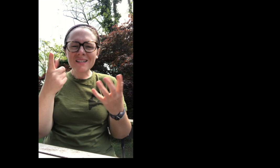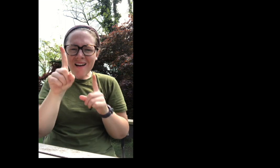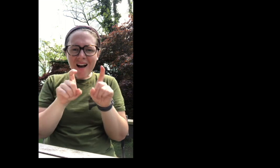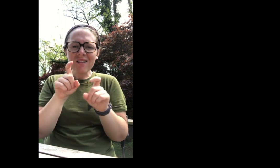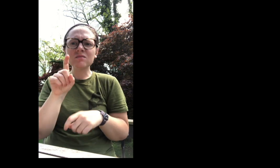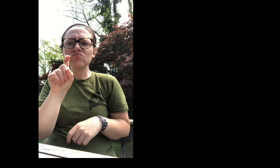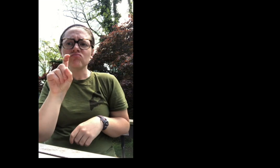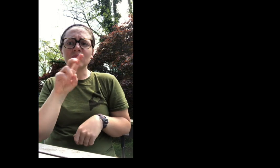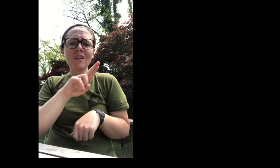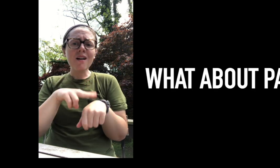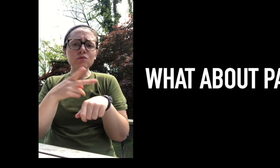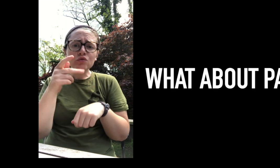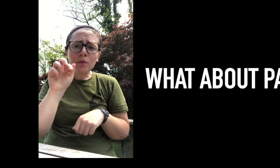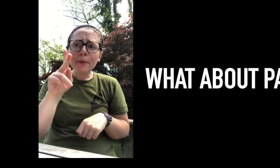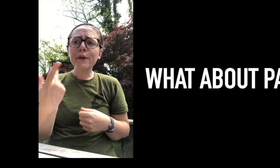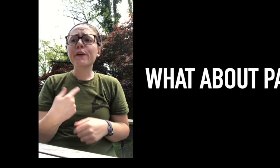A lot of people have been asking, “what about national parks,